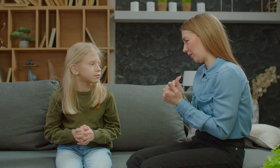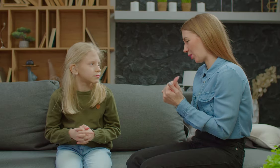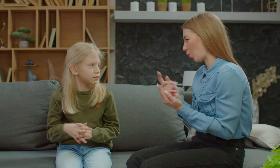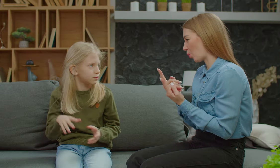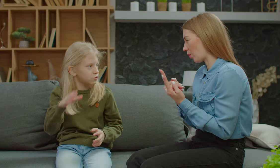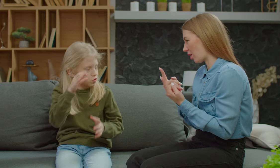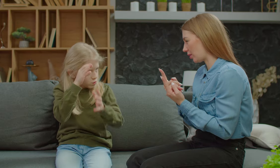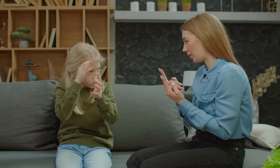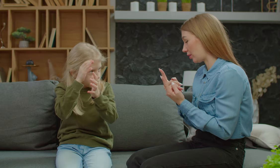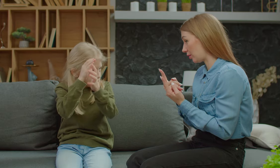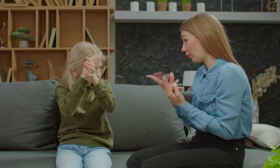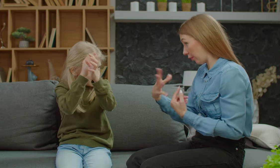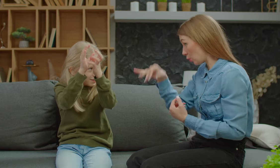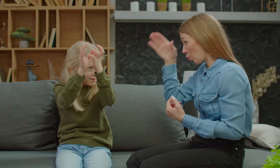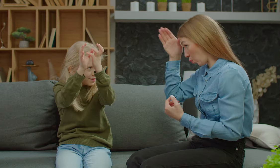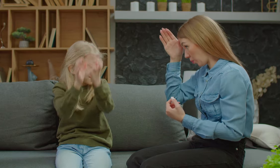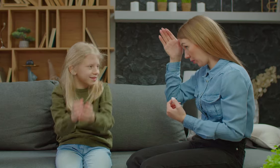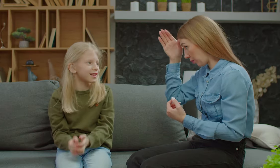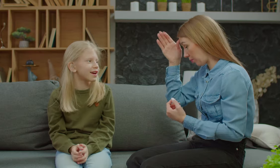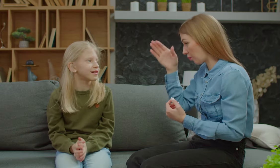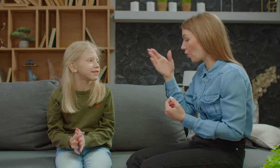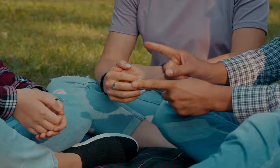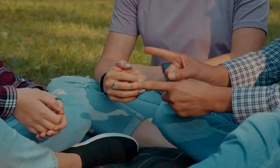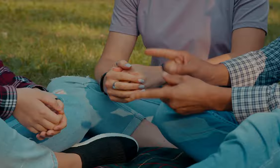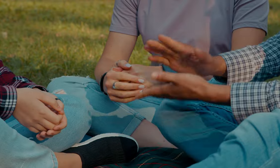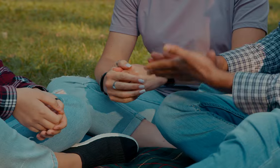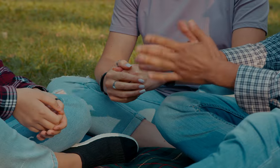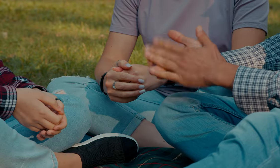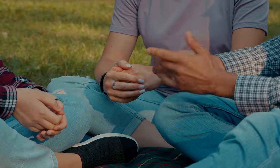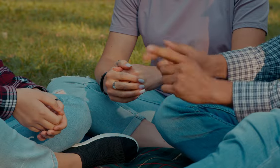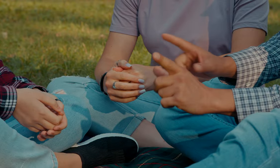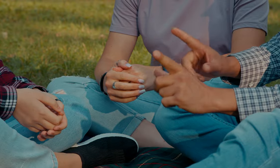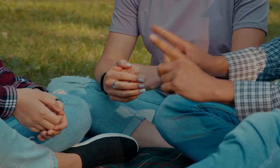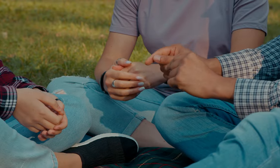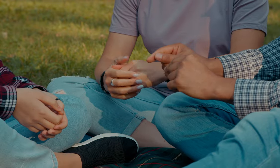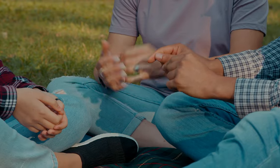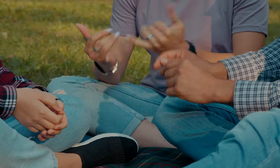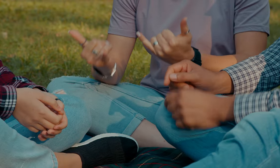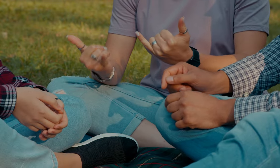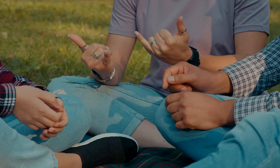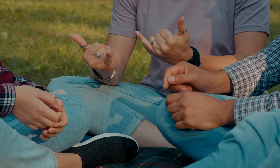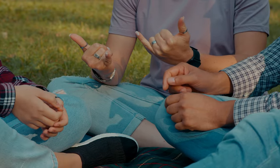who is deaf or hard of hearing for the first time or wanting to be more accessible in your communication,